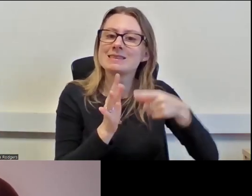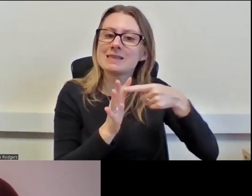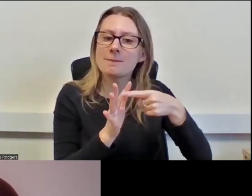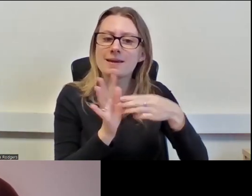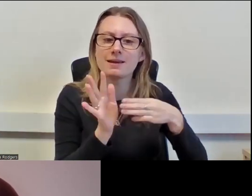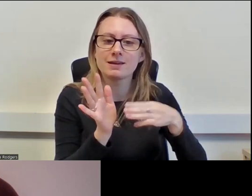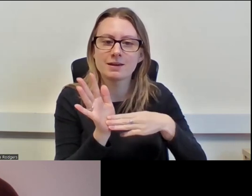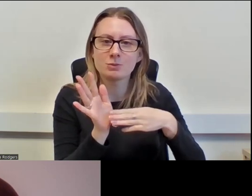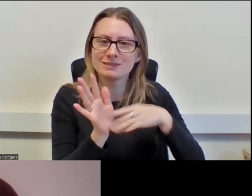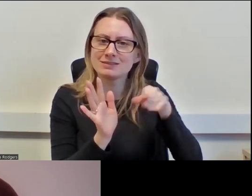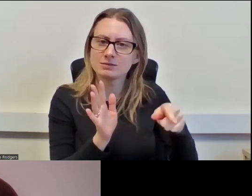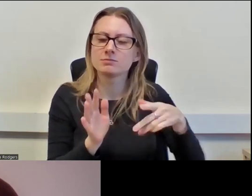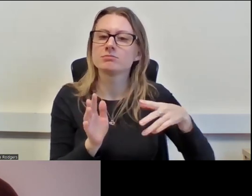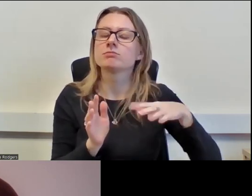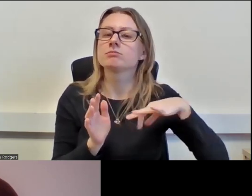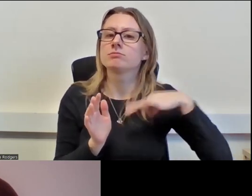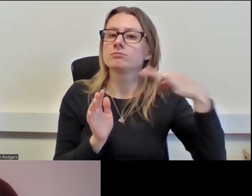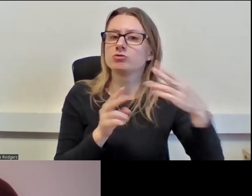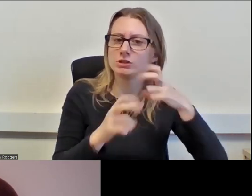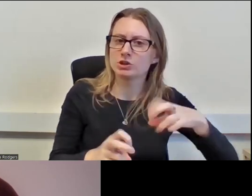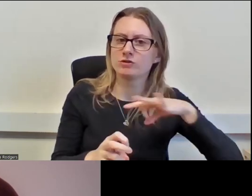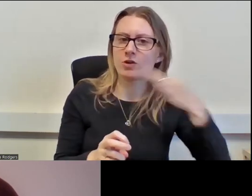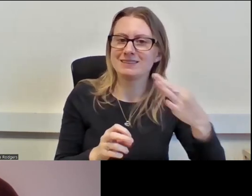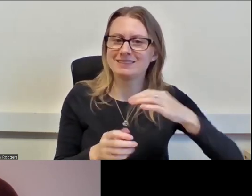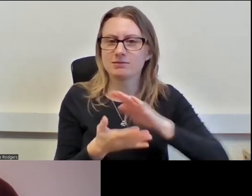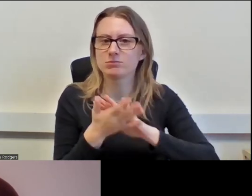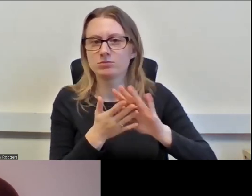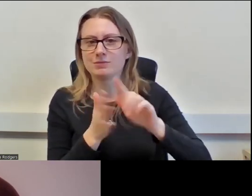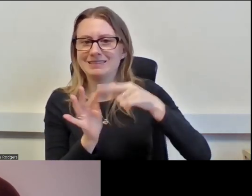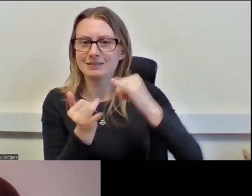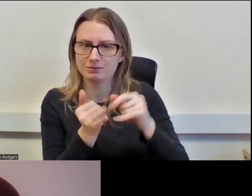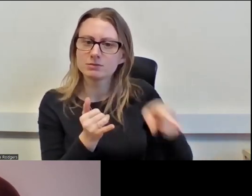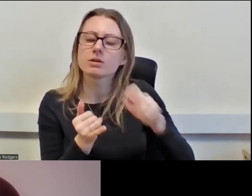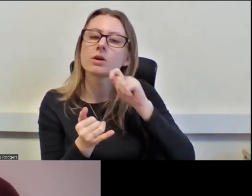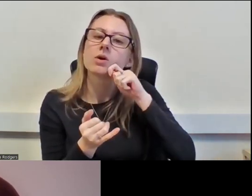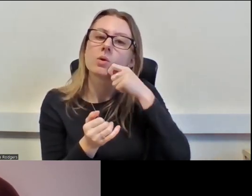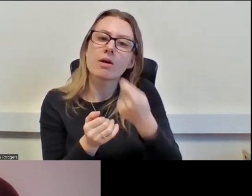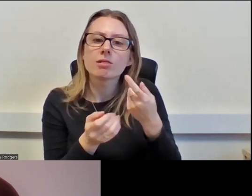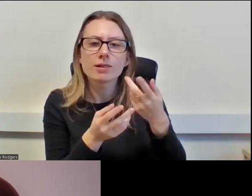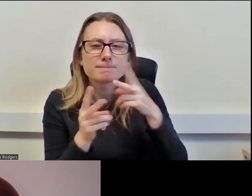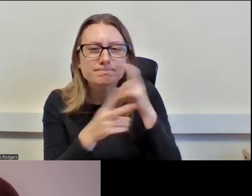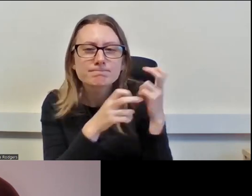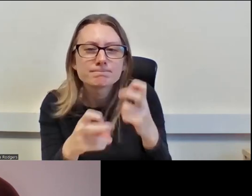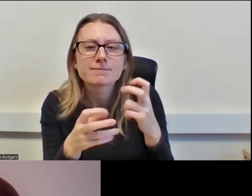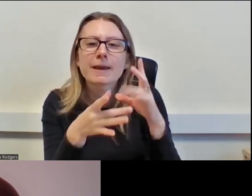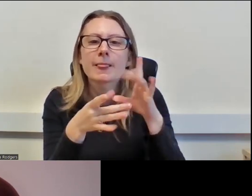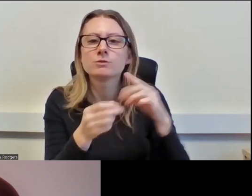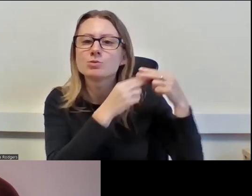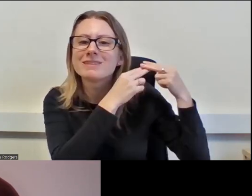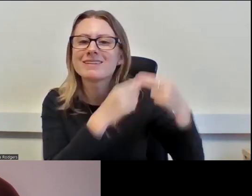to talk around current research into heritage volunteering. At Volunteer Scotland,